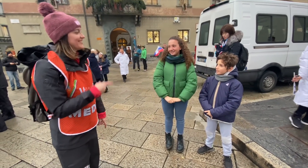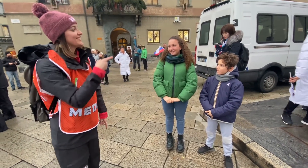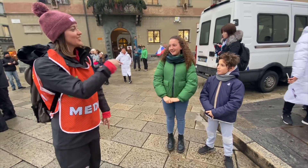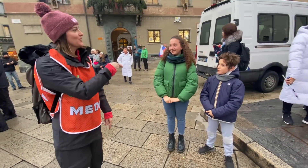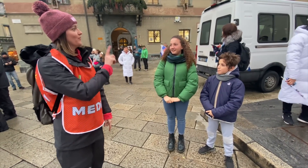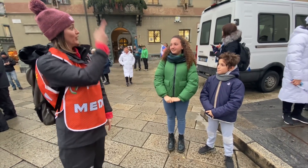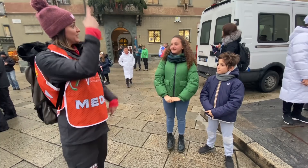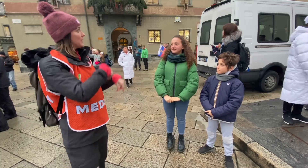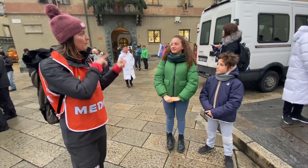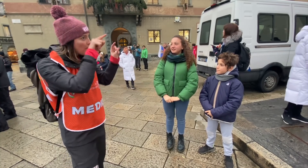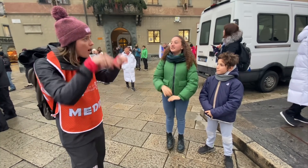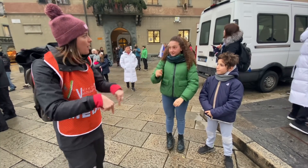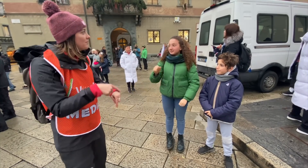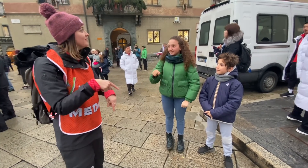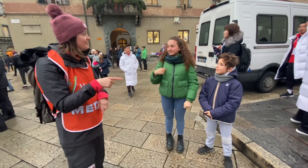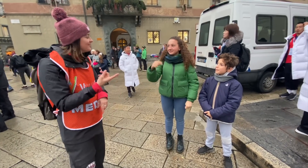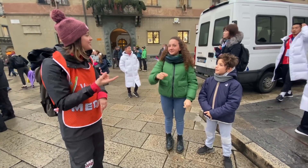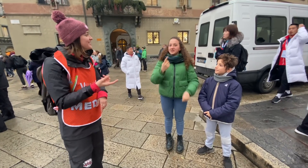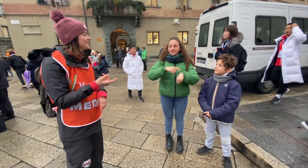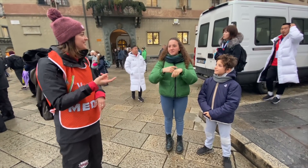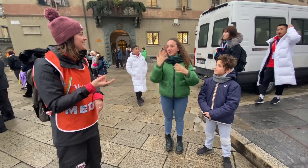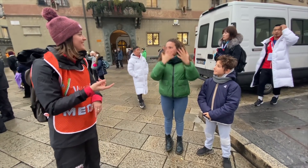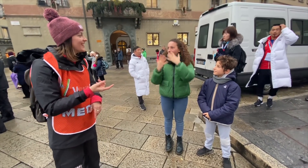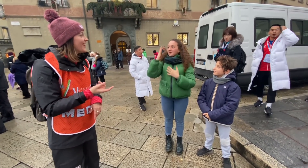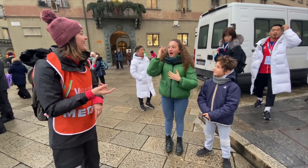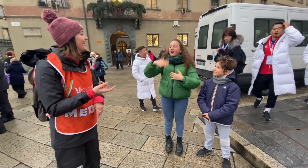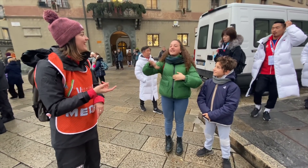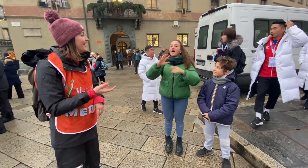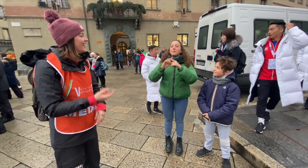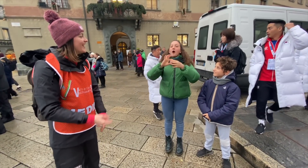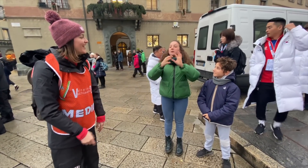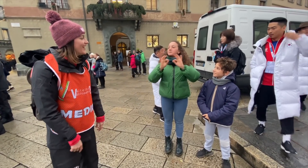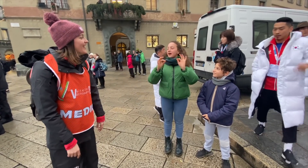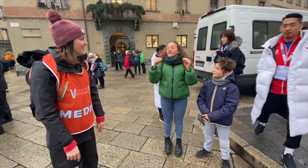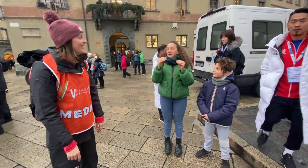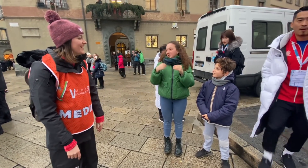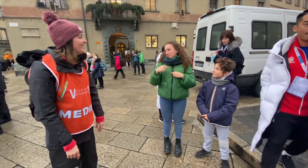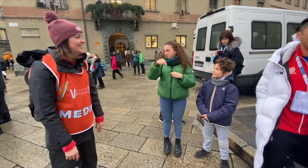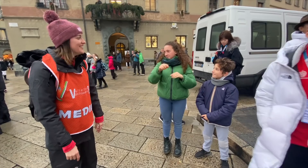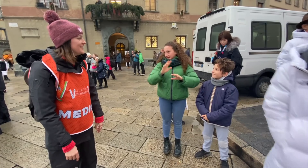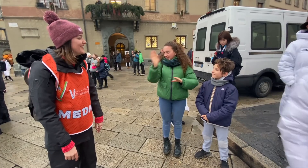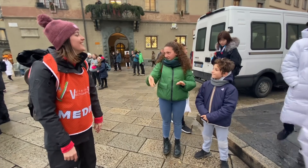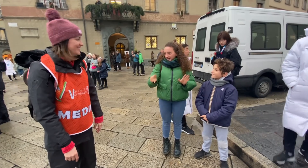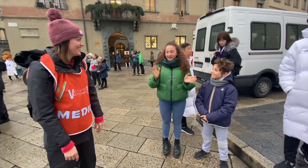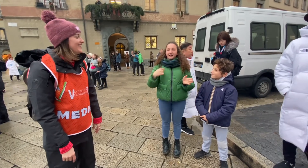It's your first time coming here? Yes. It's interesting because I've never been to the Deaflympics.